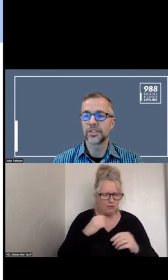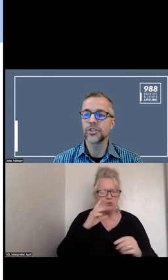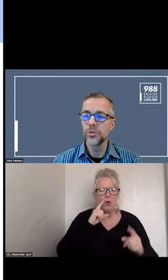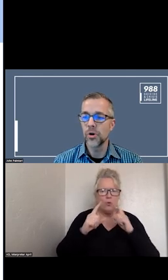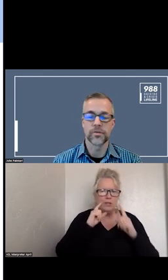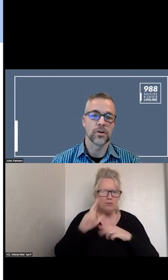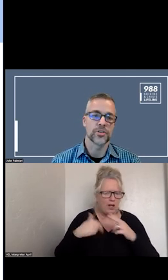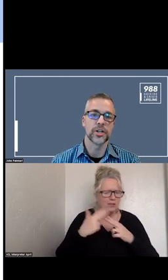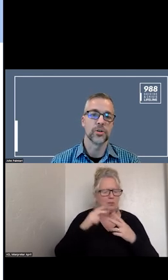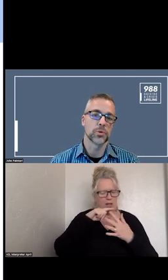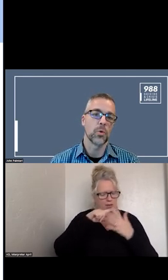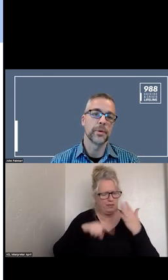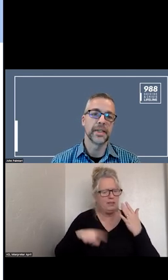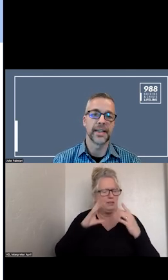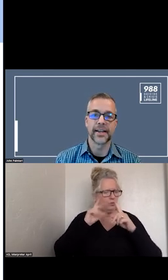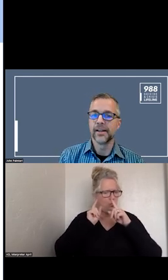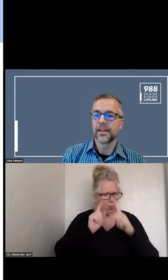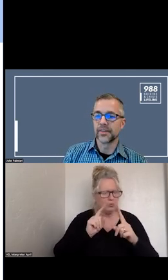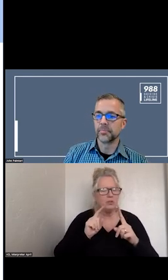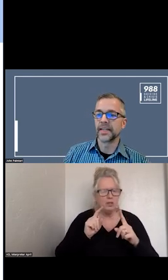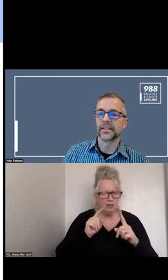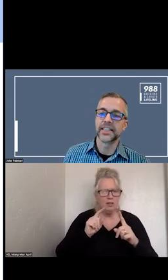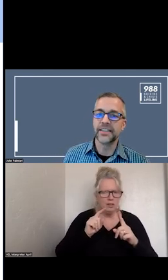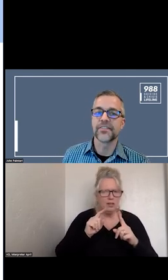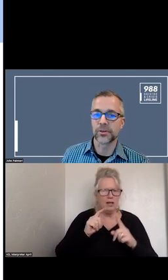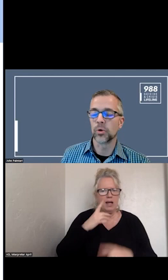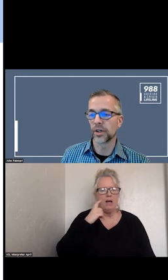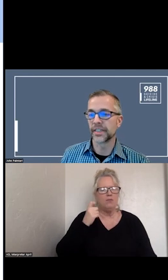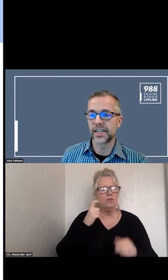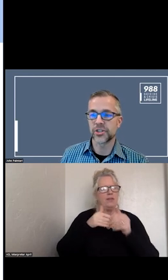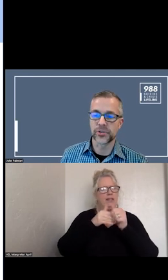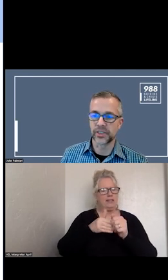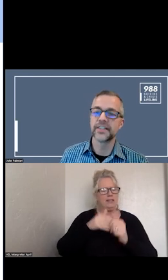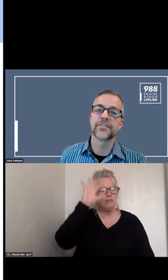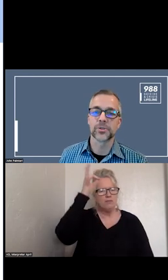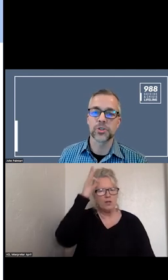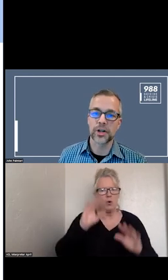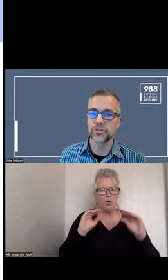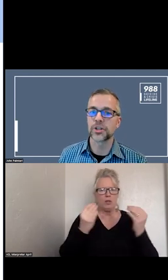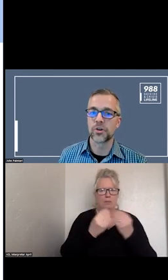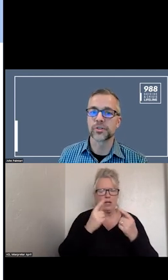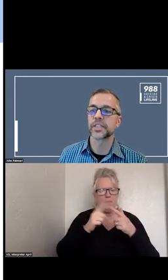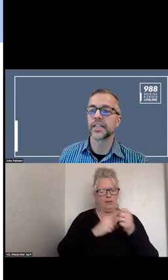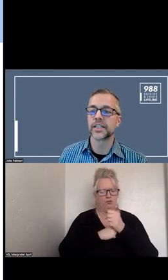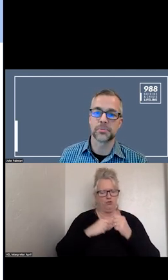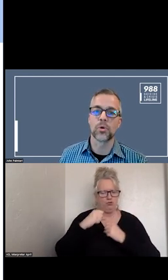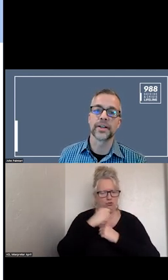THESE TWO OVER ARCHING GOALS. ONE BEING THE LEAD FEDERAL ORGANIZATION OR THE LEAD FEDERAL STRUCTURE TO OVERSEE AND SUPPORT